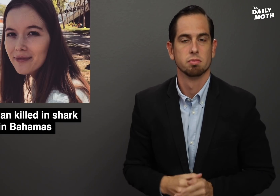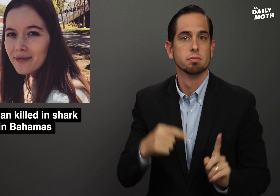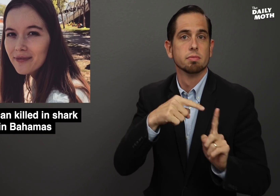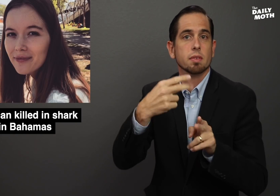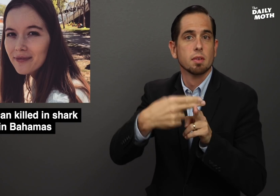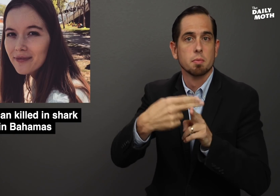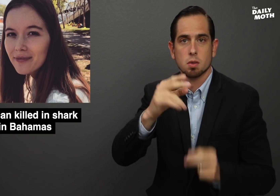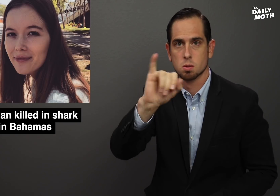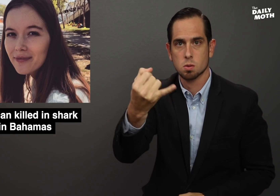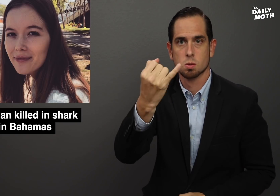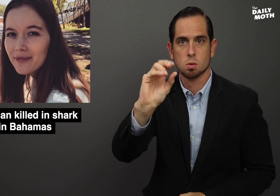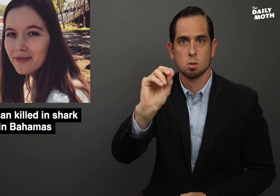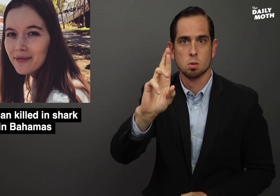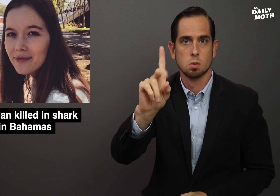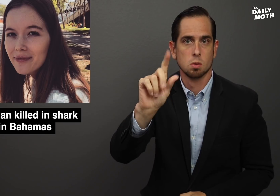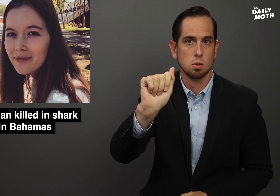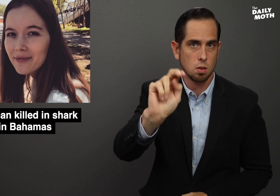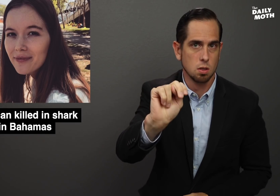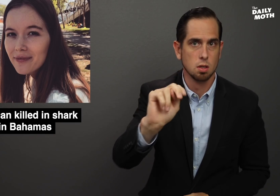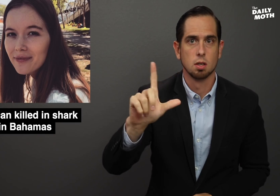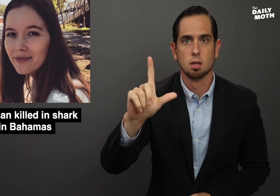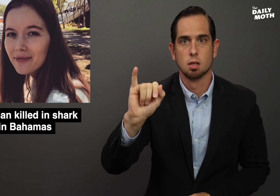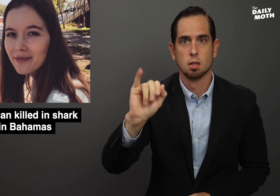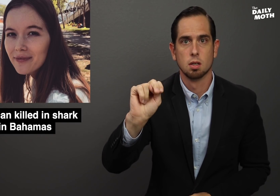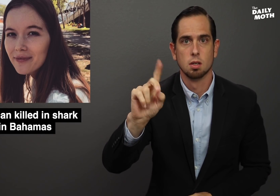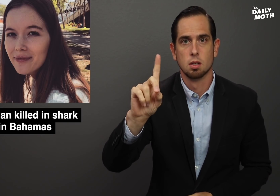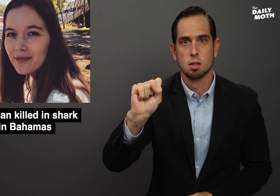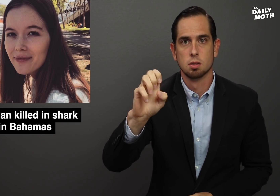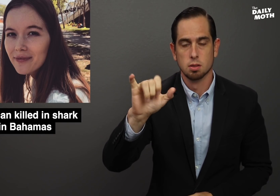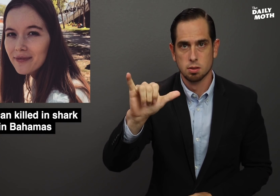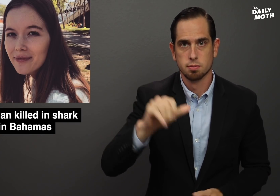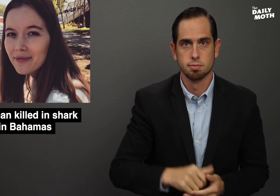Her name was Jordan Lindsey.